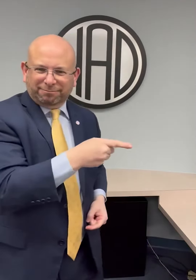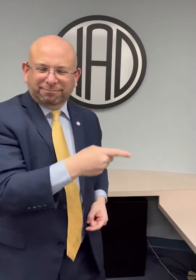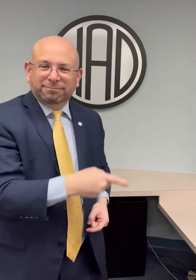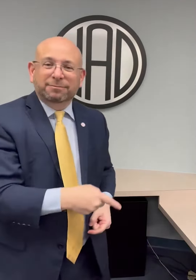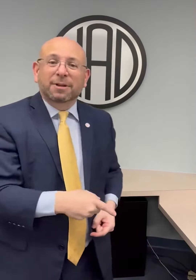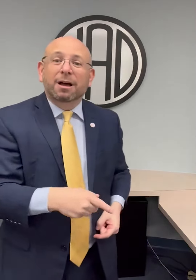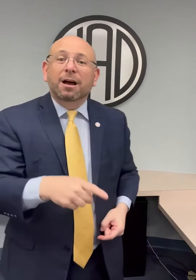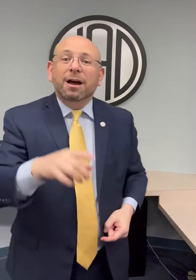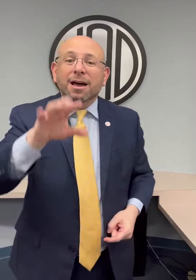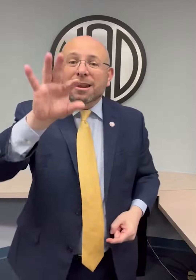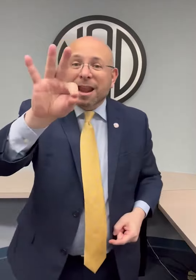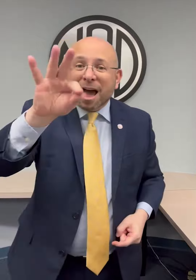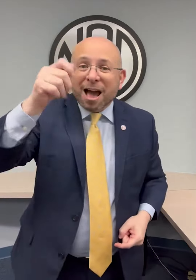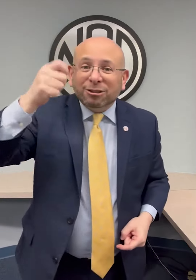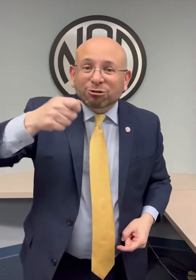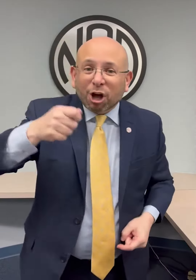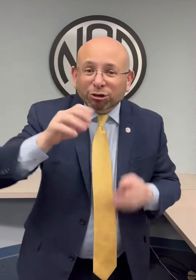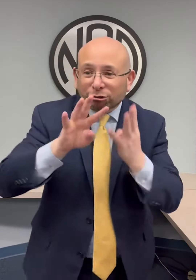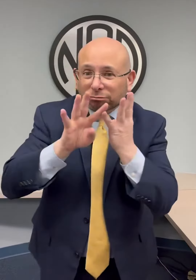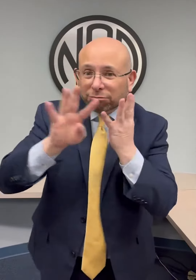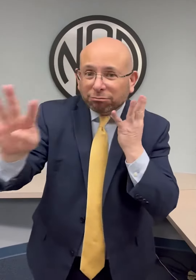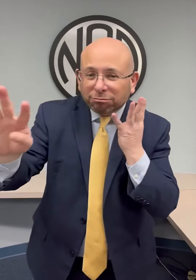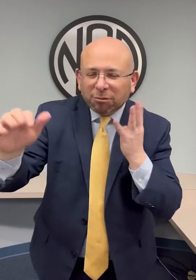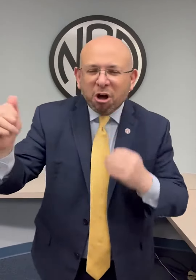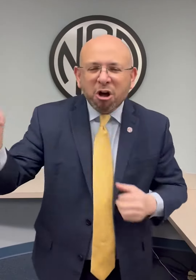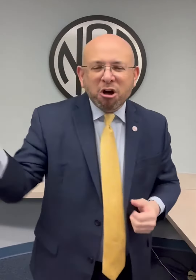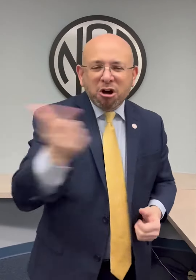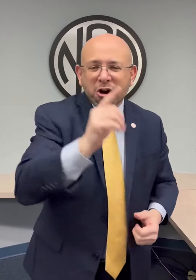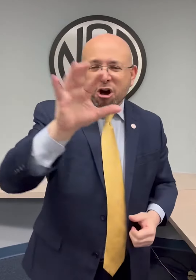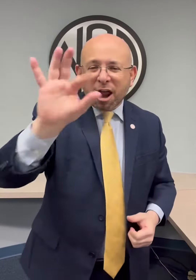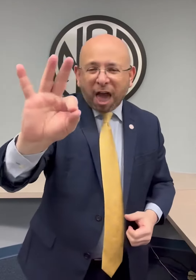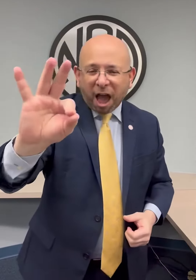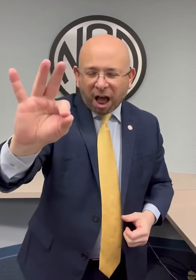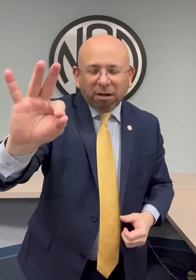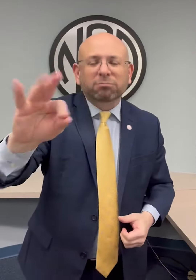In fact, all nine of the Supreme Court Justices